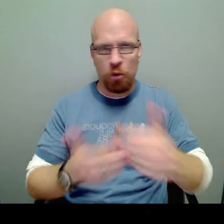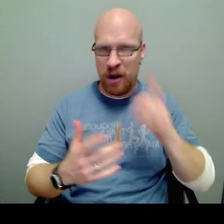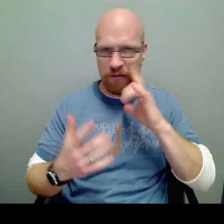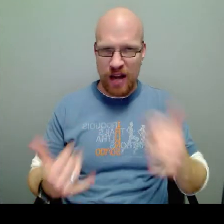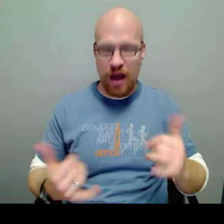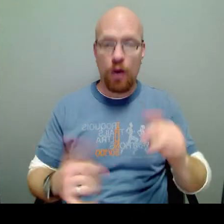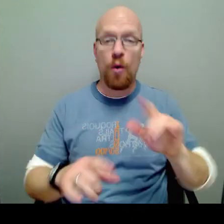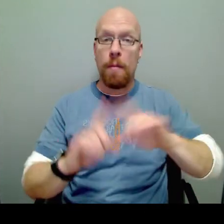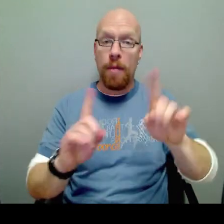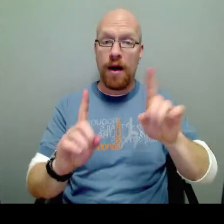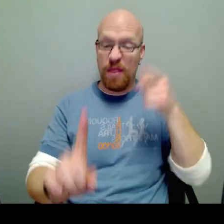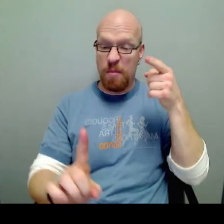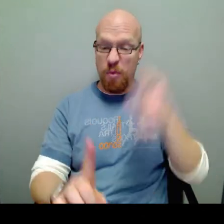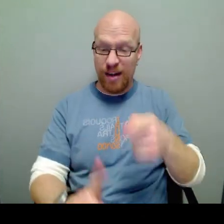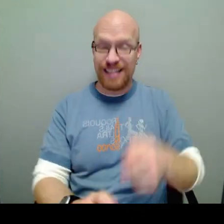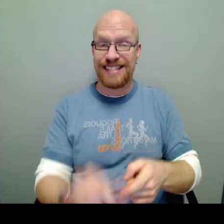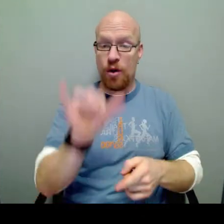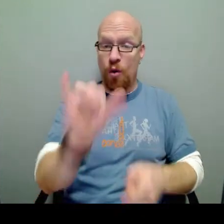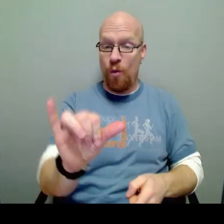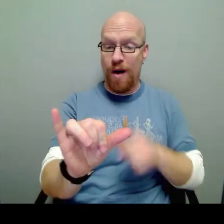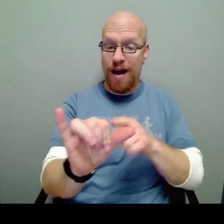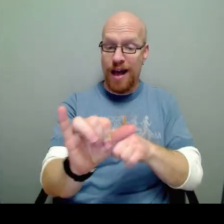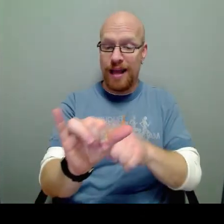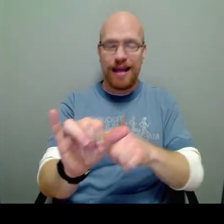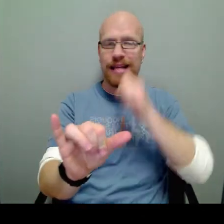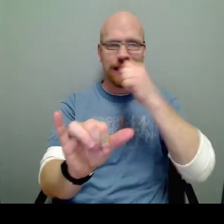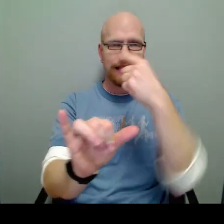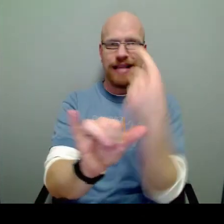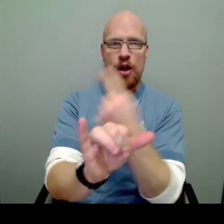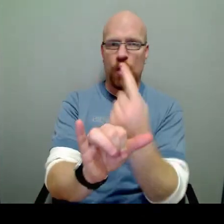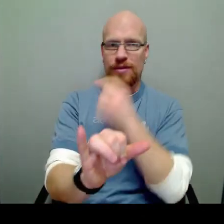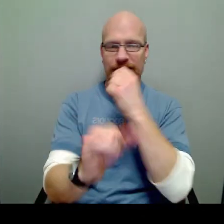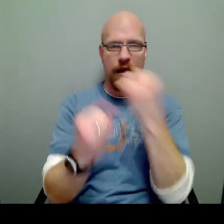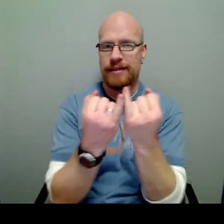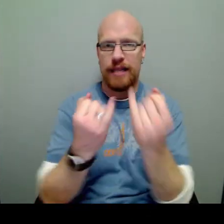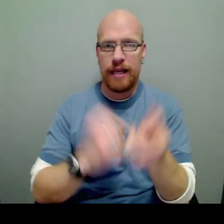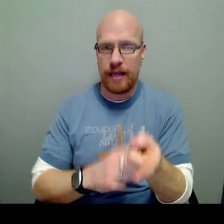Don't matter for now, but the point is, Y is not isolated.